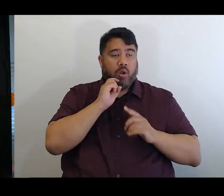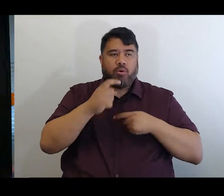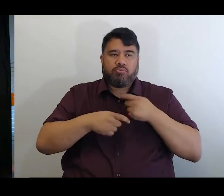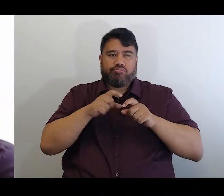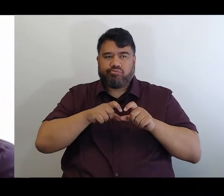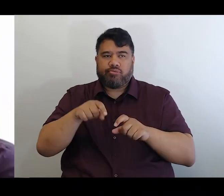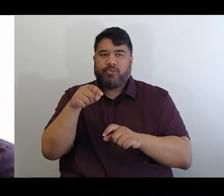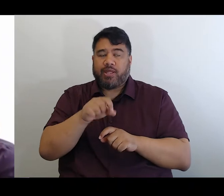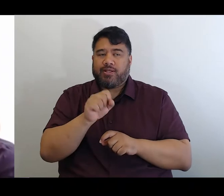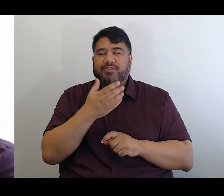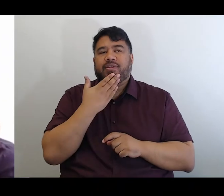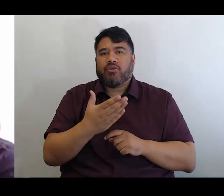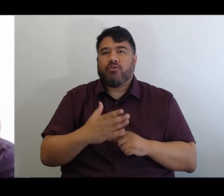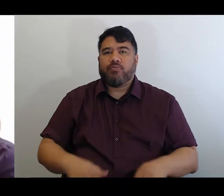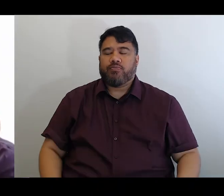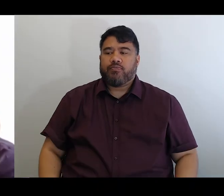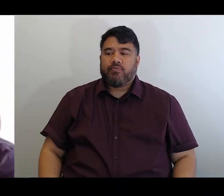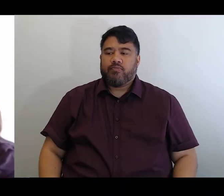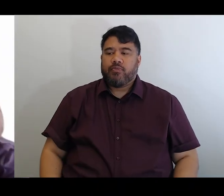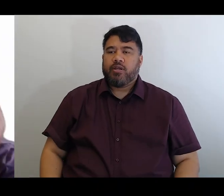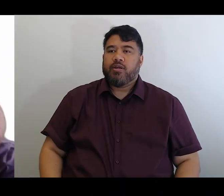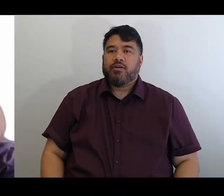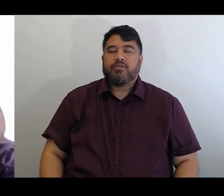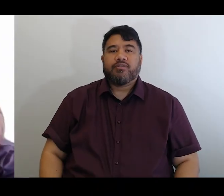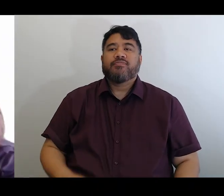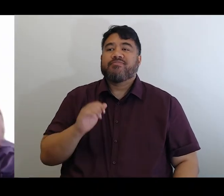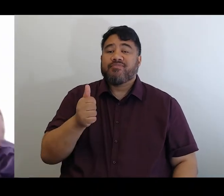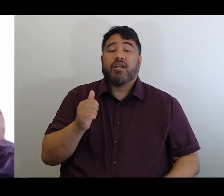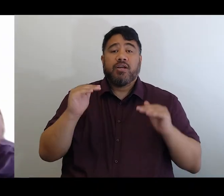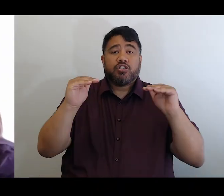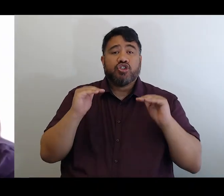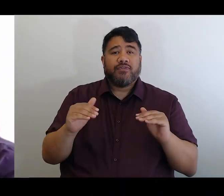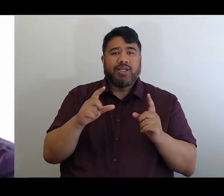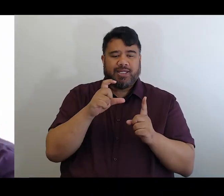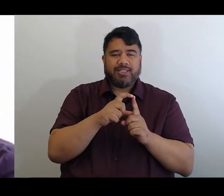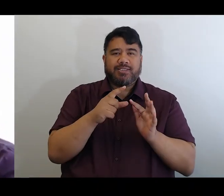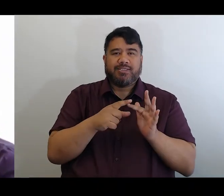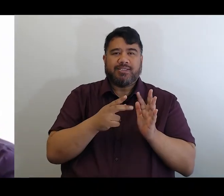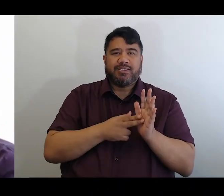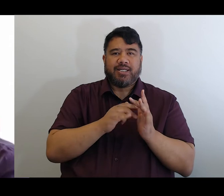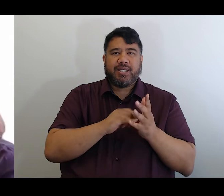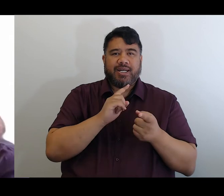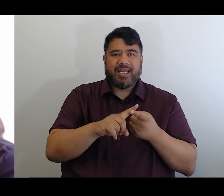Kia ora Trish. Denise Astell has a verbal question for you Paula.